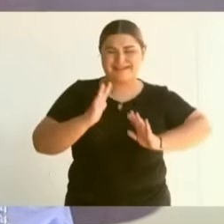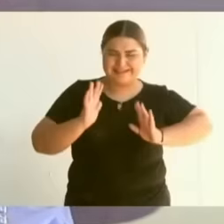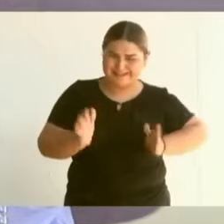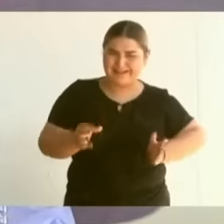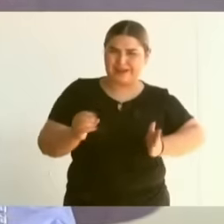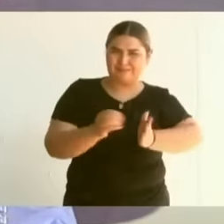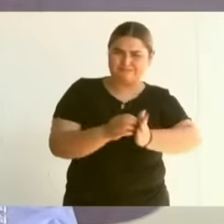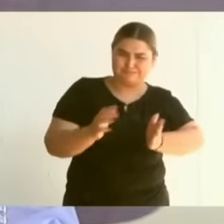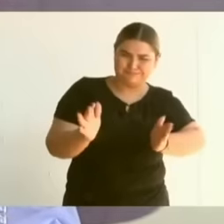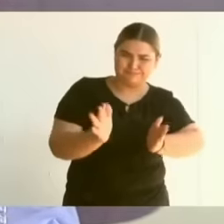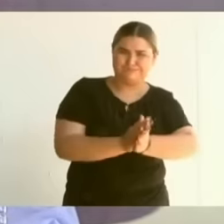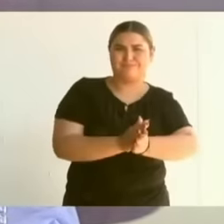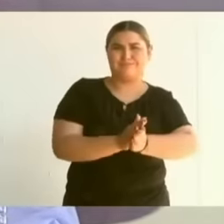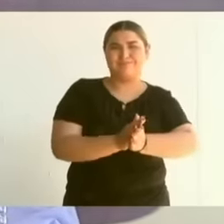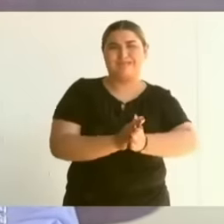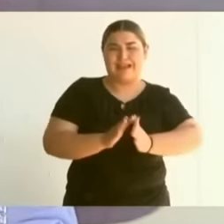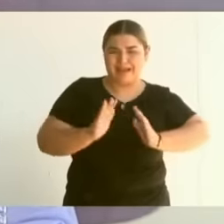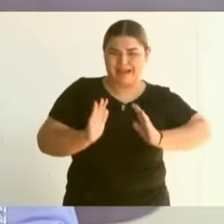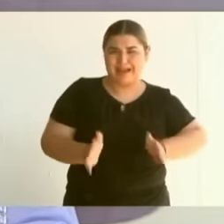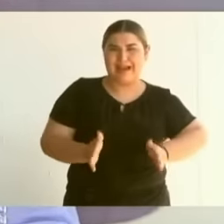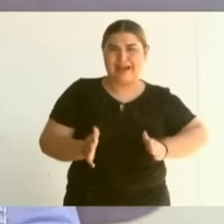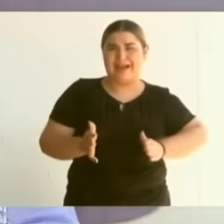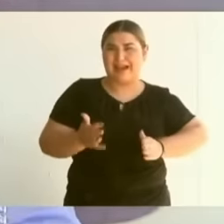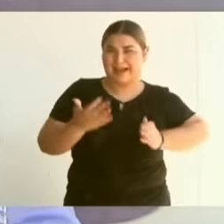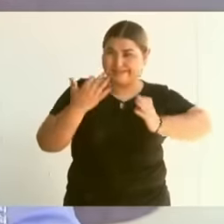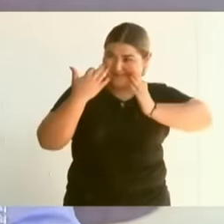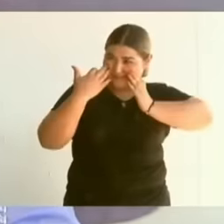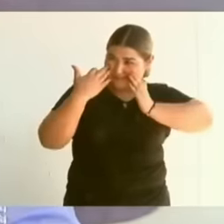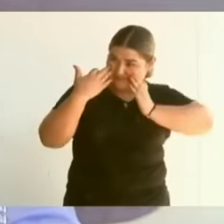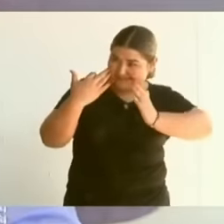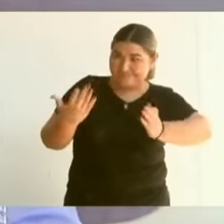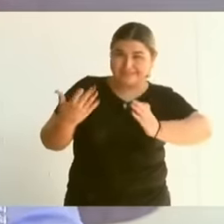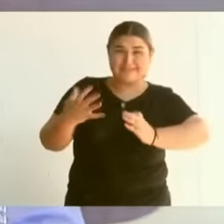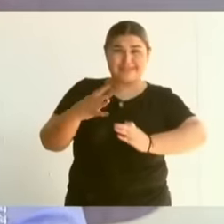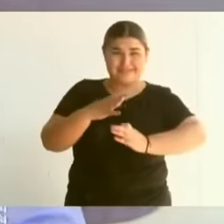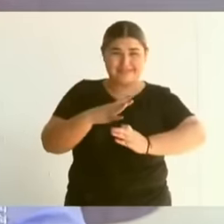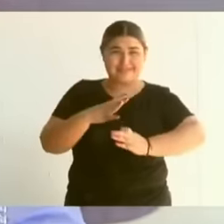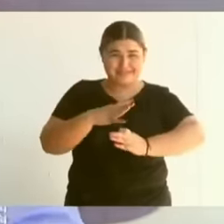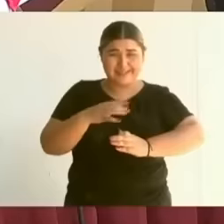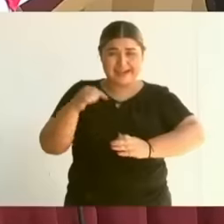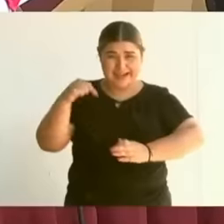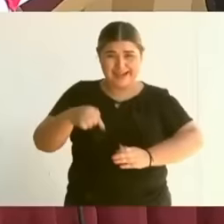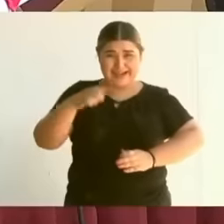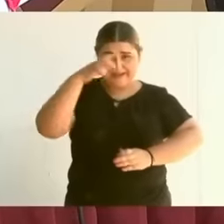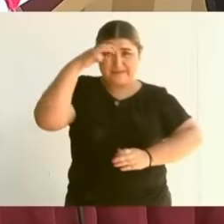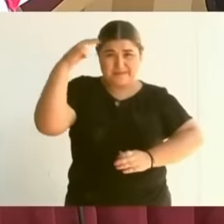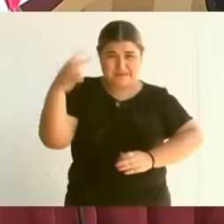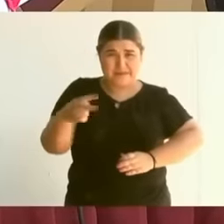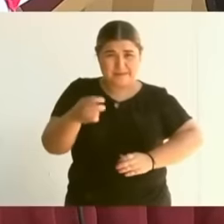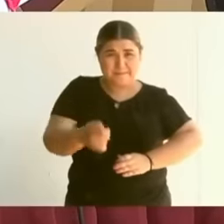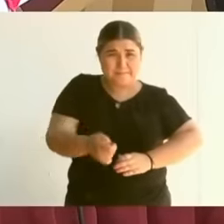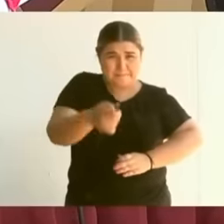that we can live to tell the truth that Mexico is going to have a female